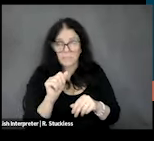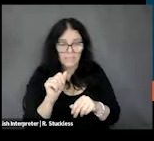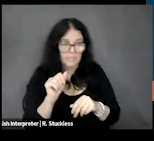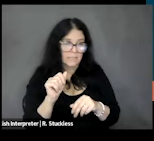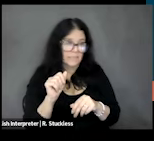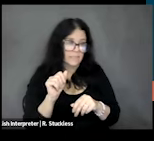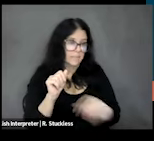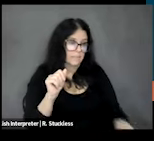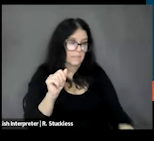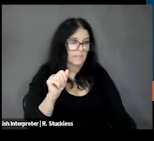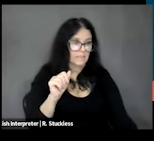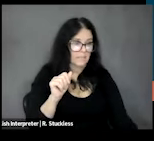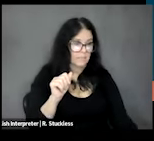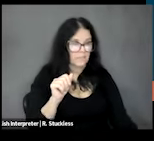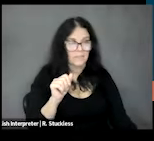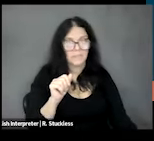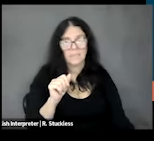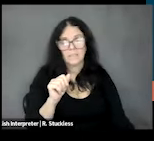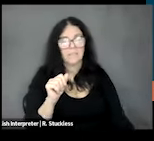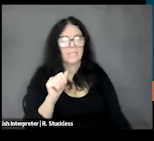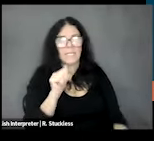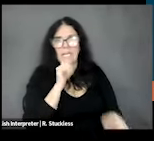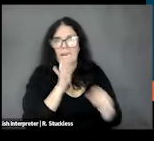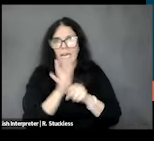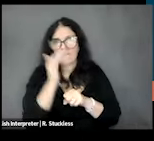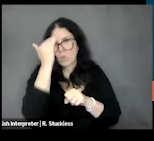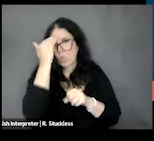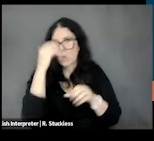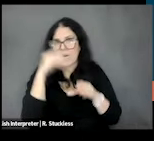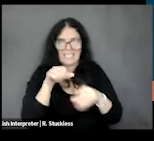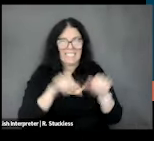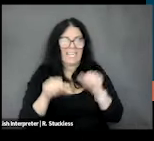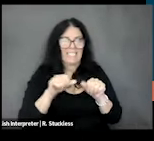there's not enough known in the scientific literature about how food insecurity might be